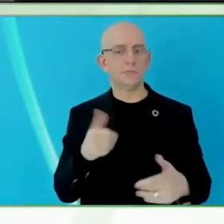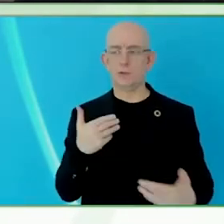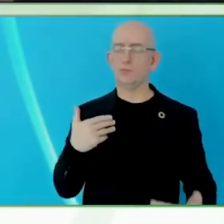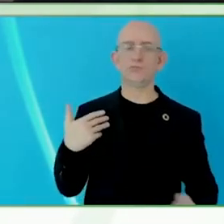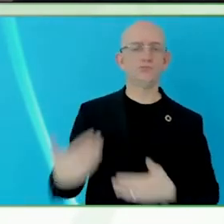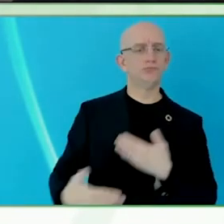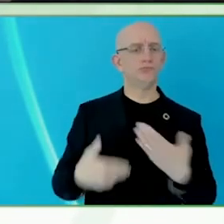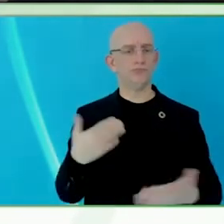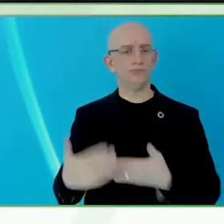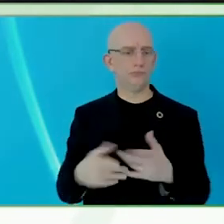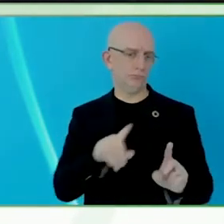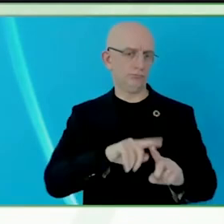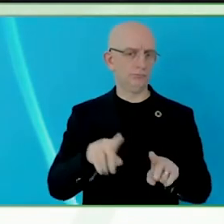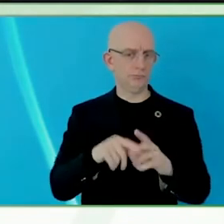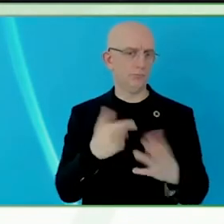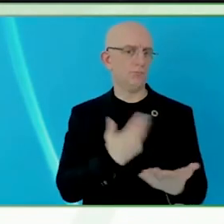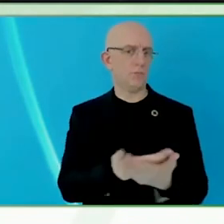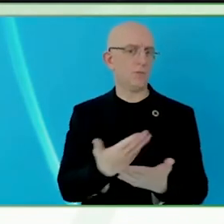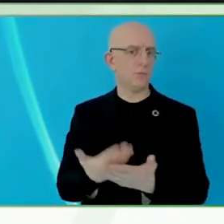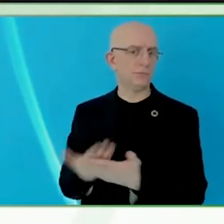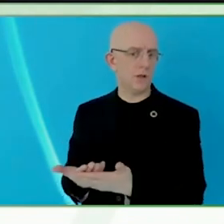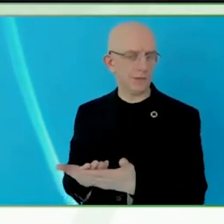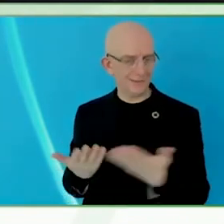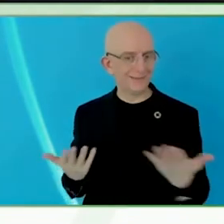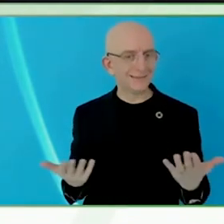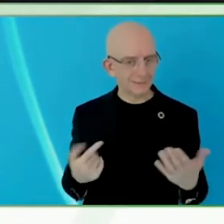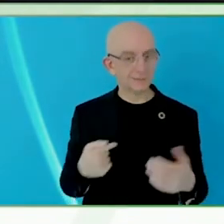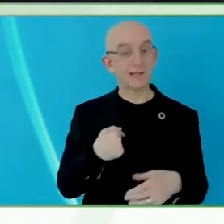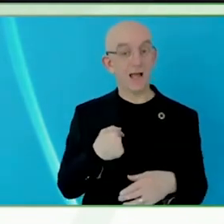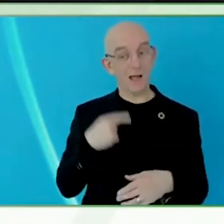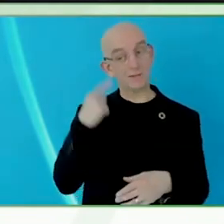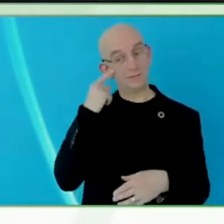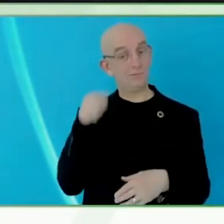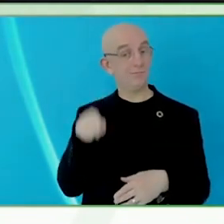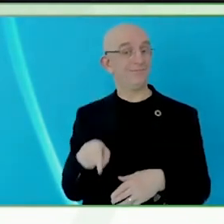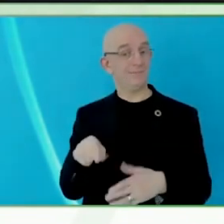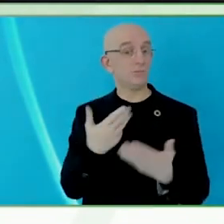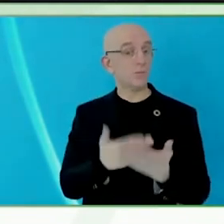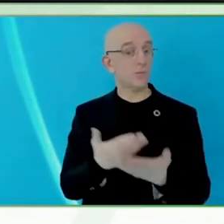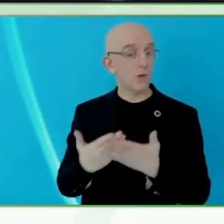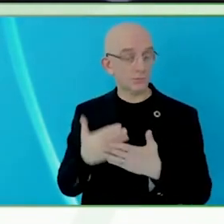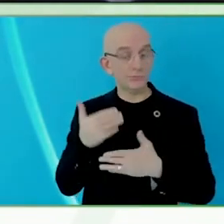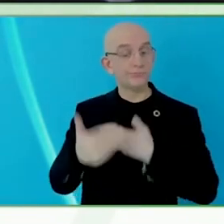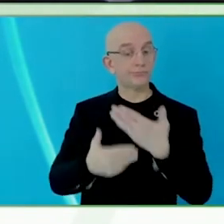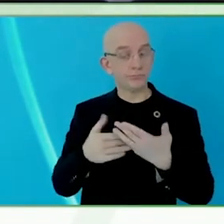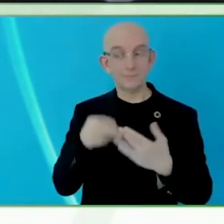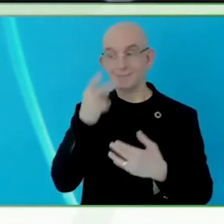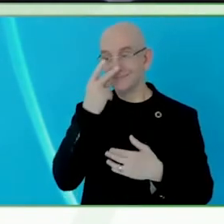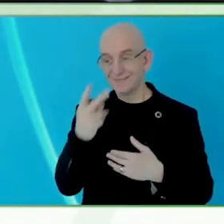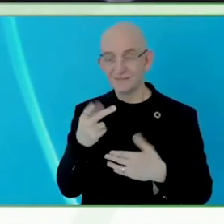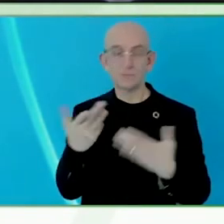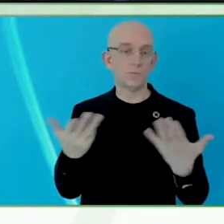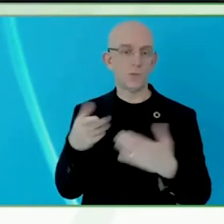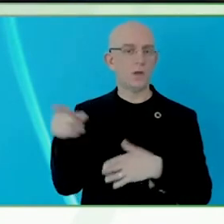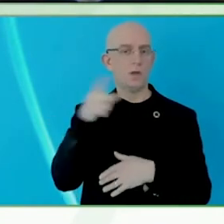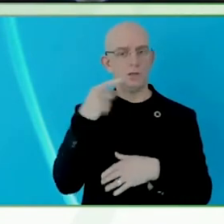from the perspective of what the evaluators think is possible, and